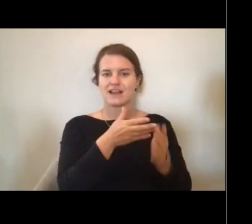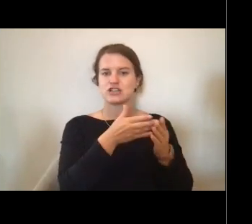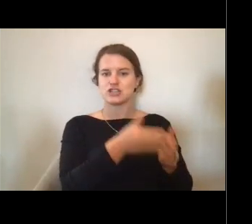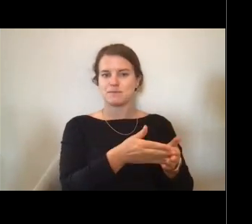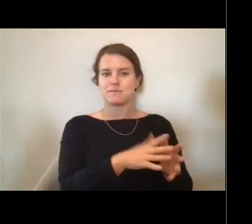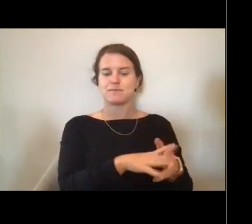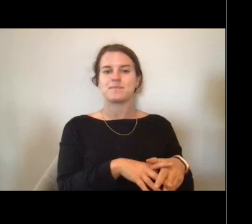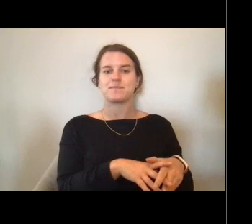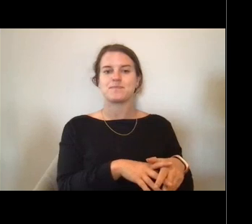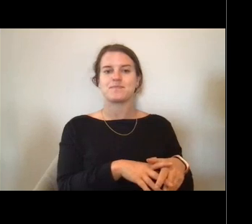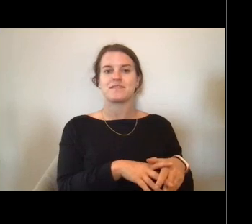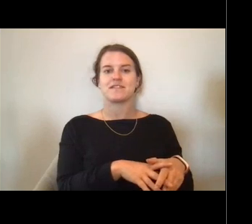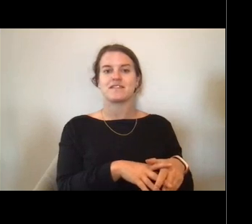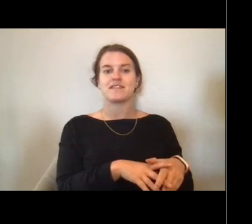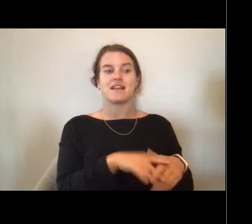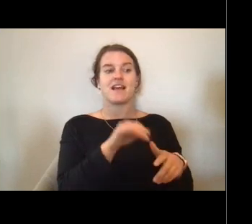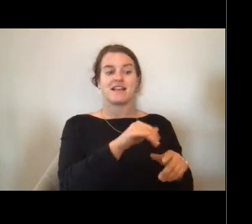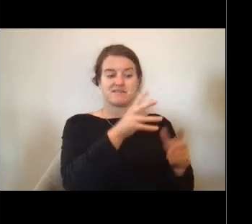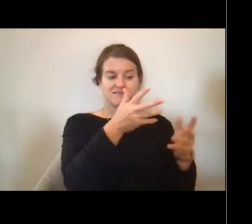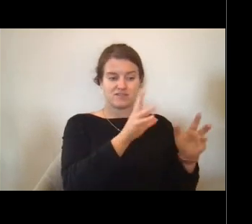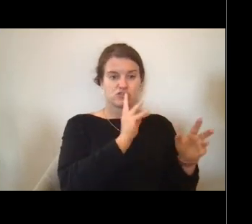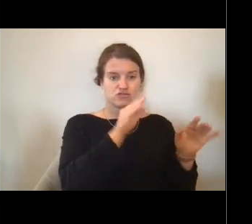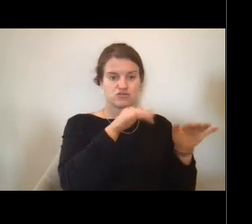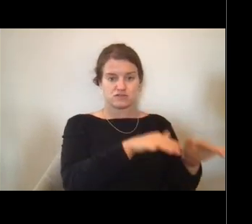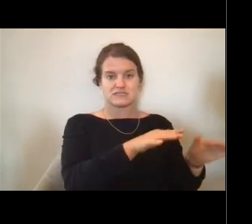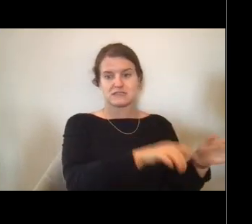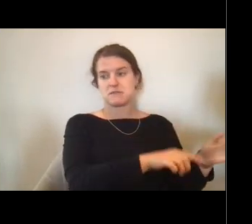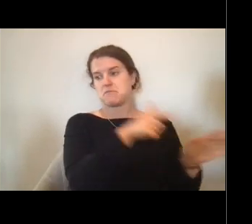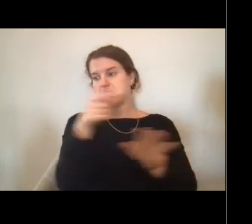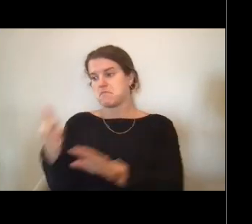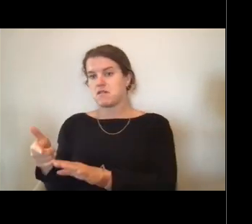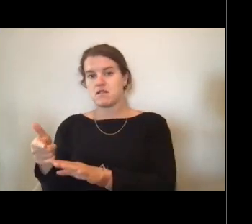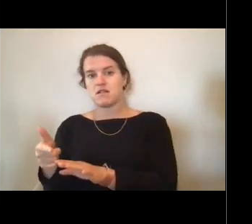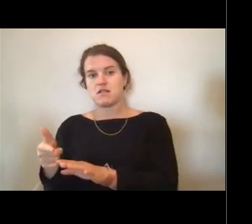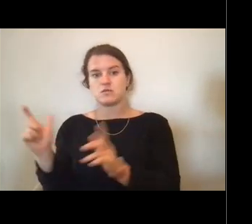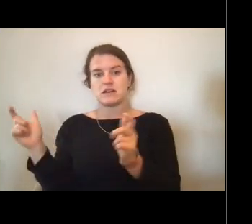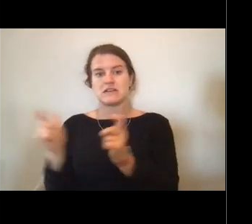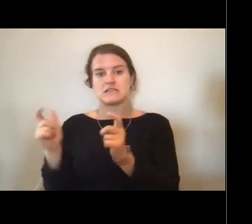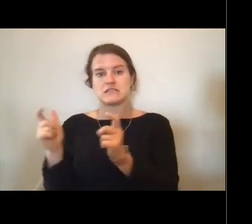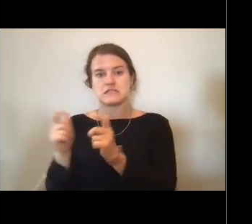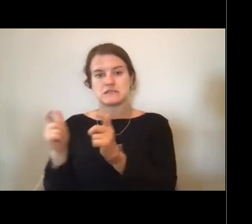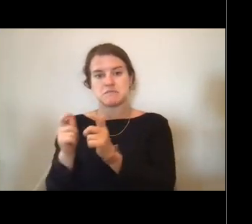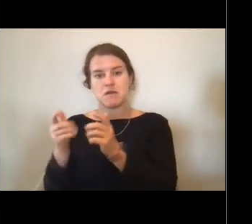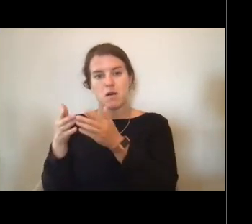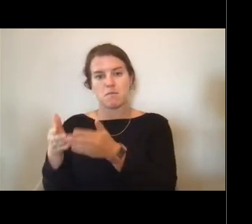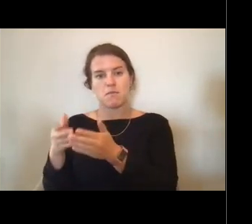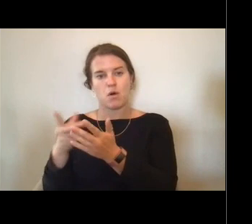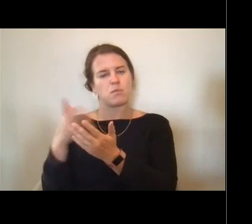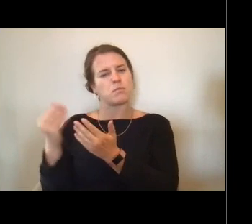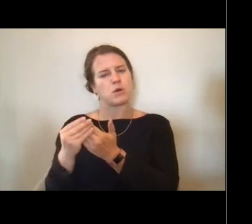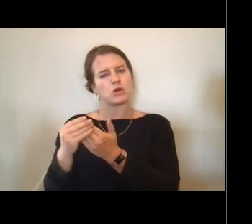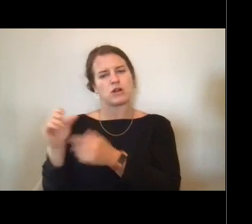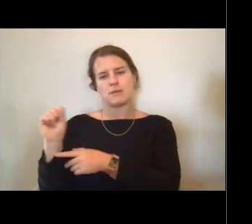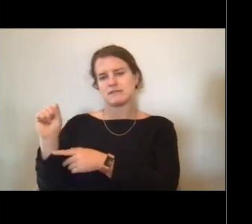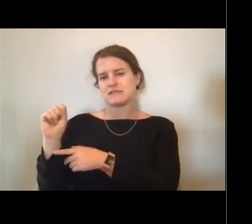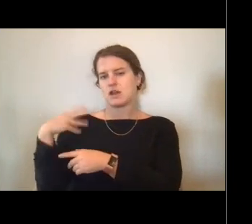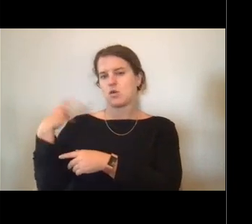After that assignment, I went to the Small Boat Program in Seattle, Washington. A lot of people you think about NOAA